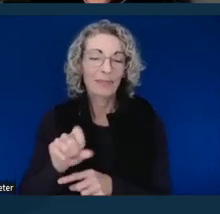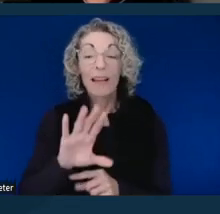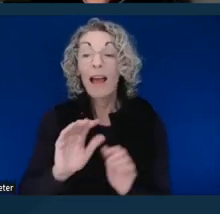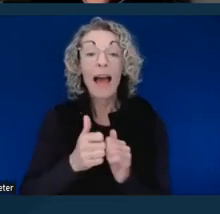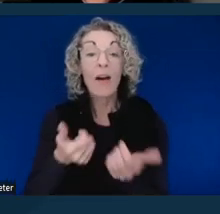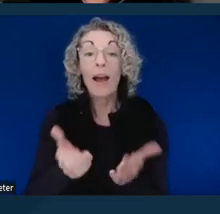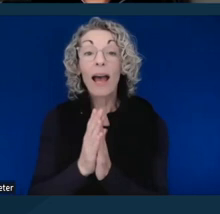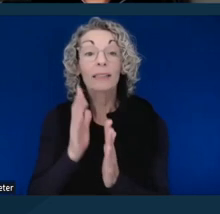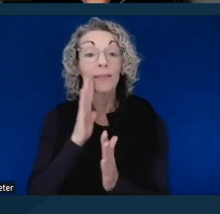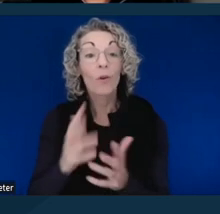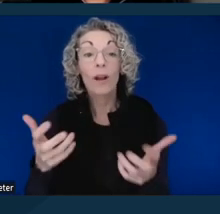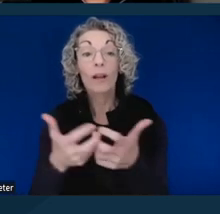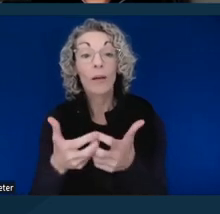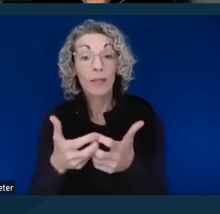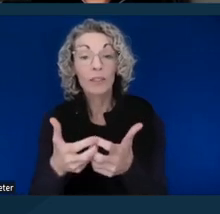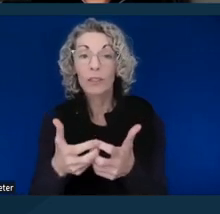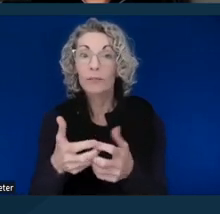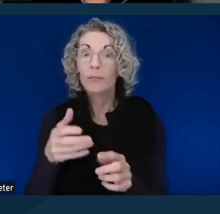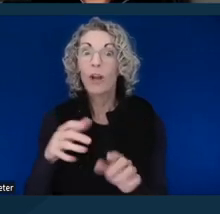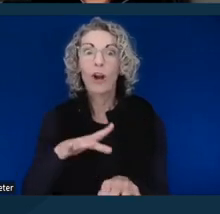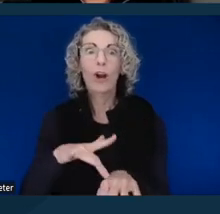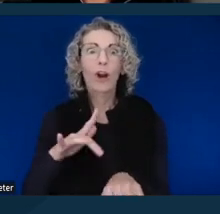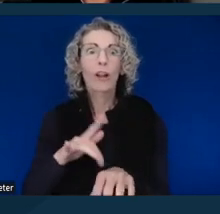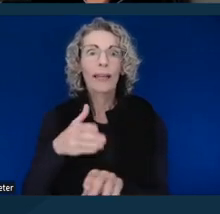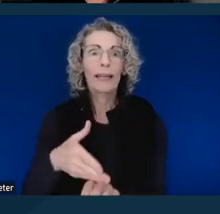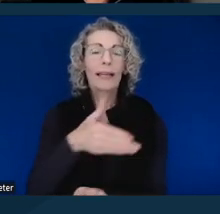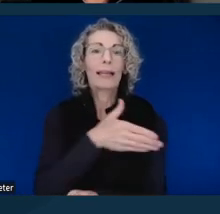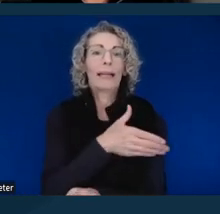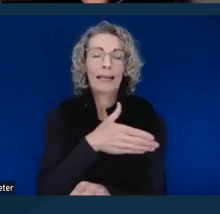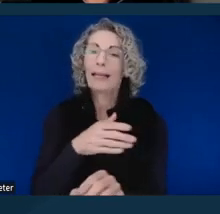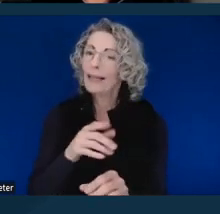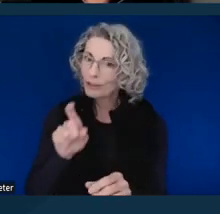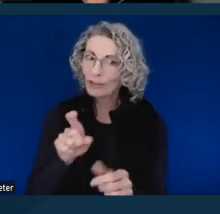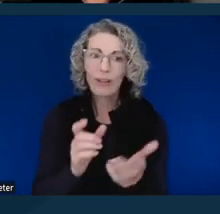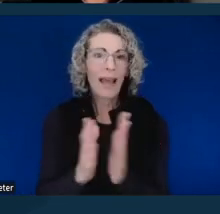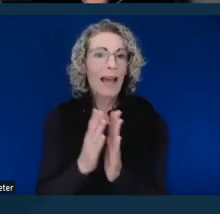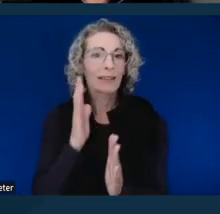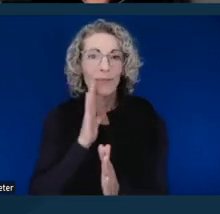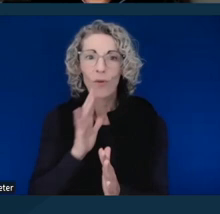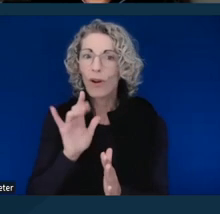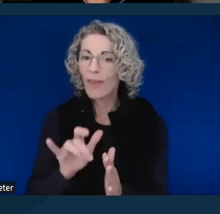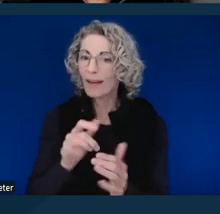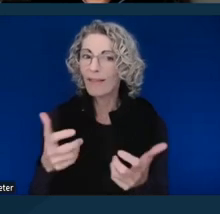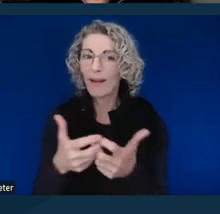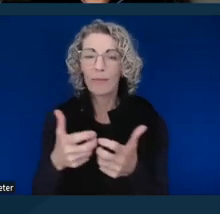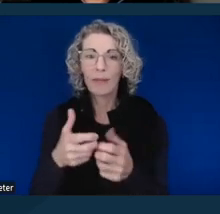in as far as it, sorry, as far in advance as possible.